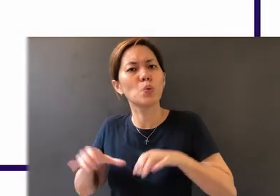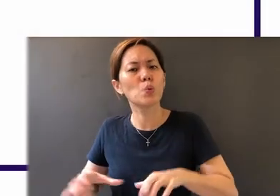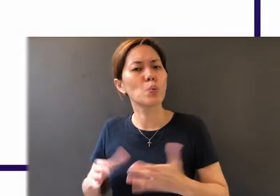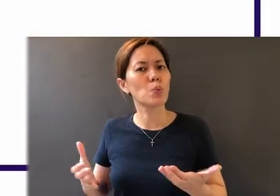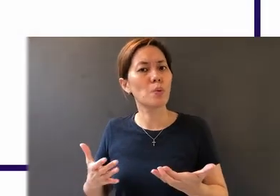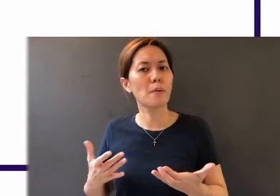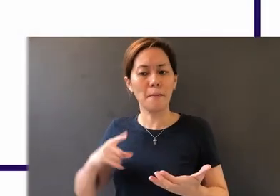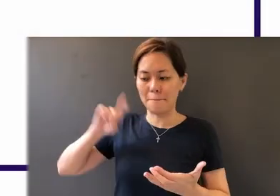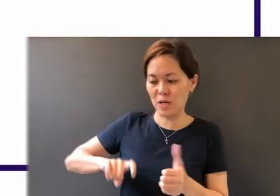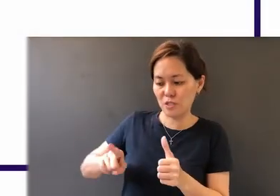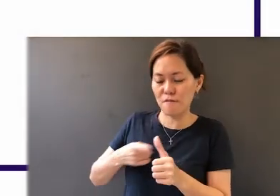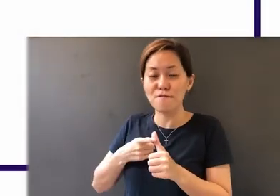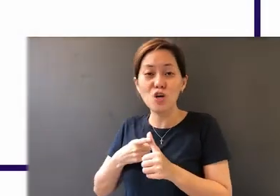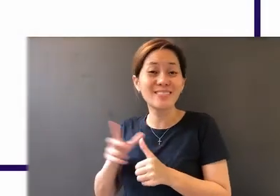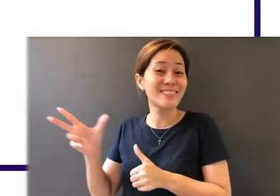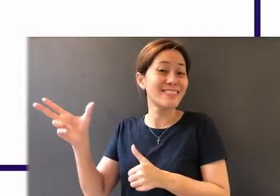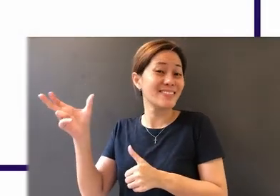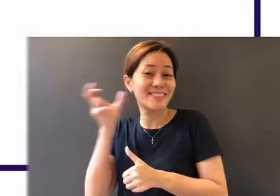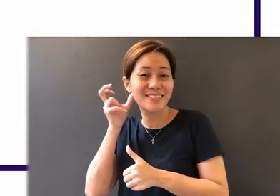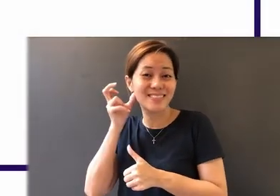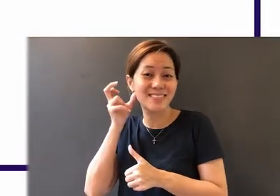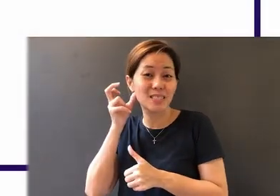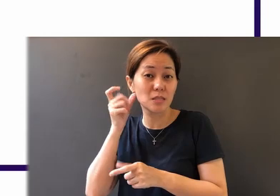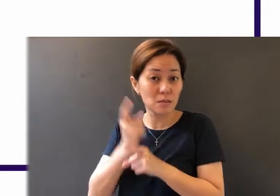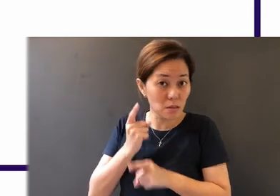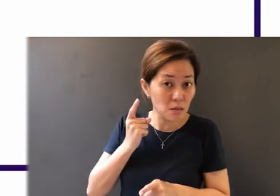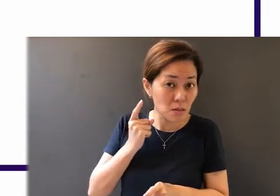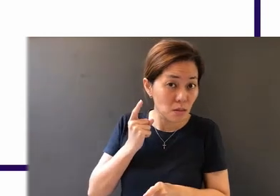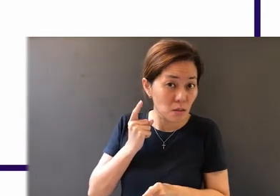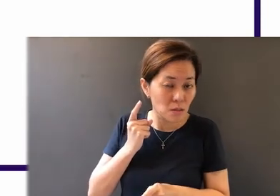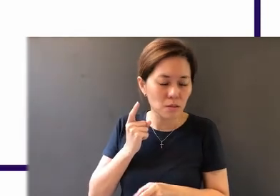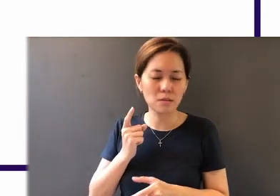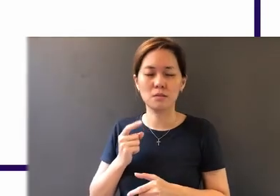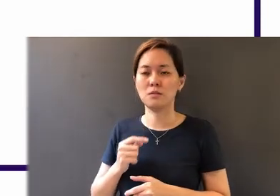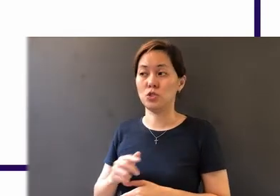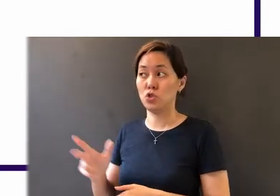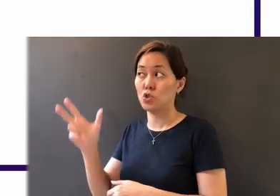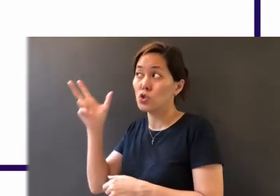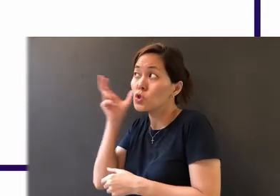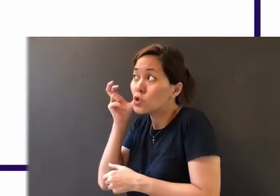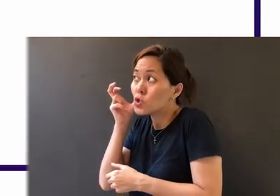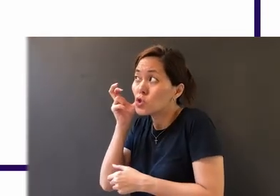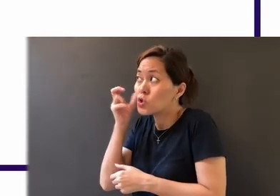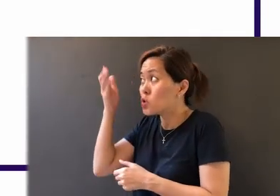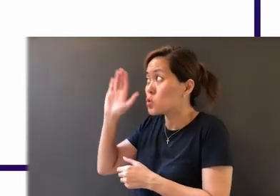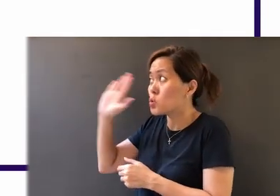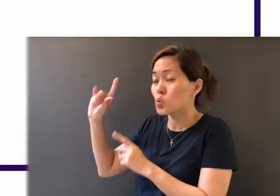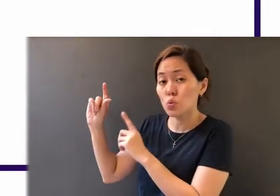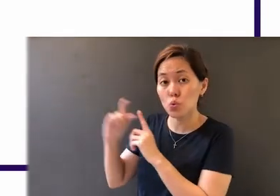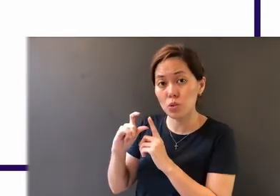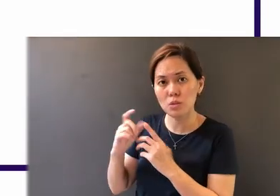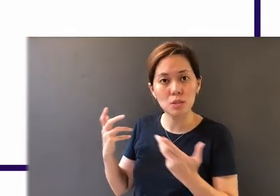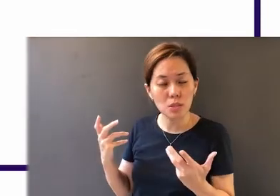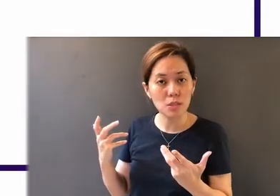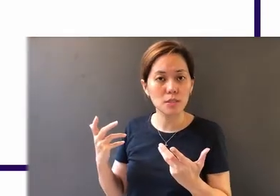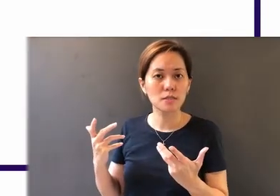to hear the Word of God first, right? And to hear the Word of God is to have